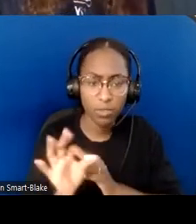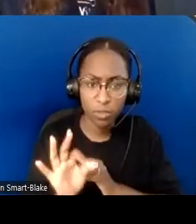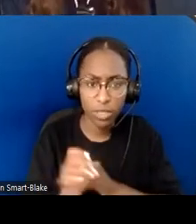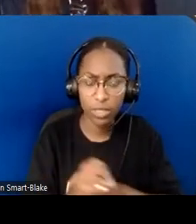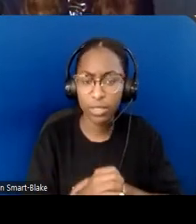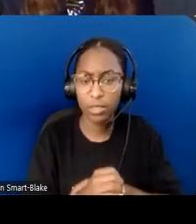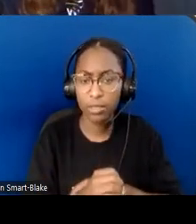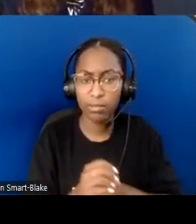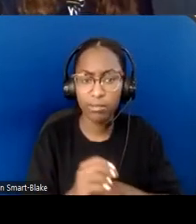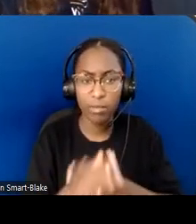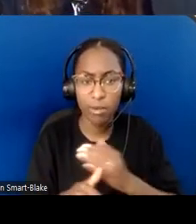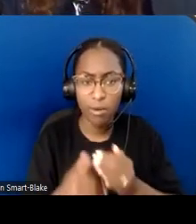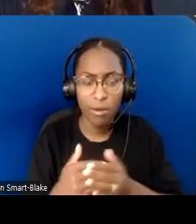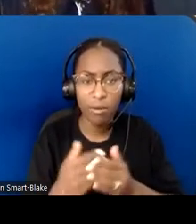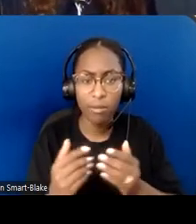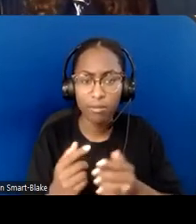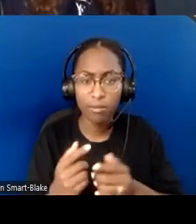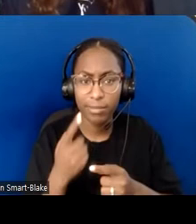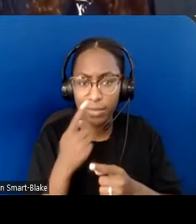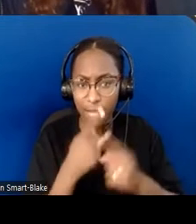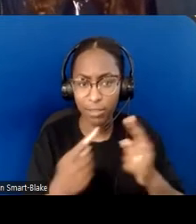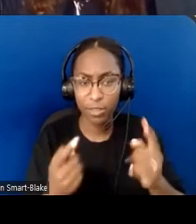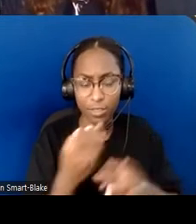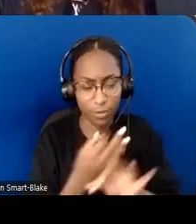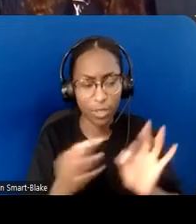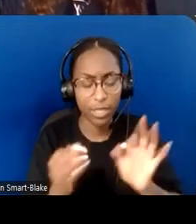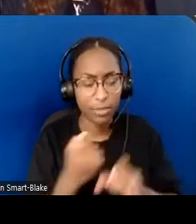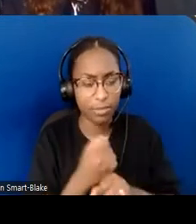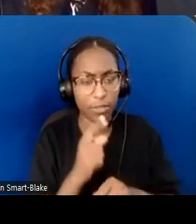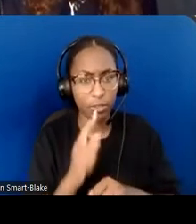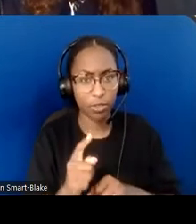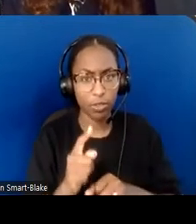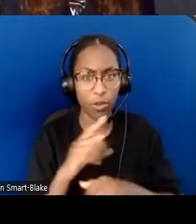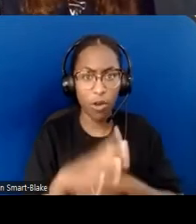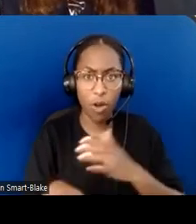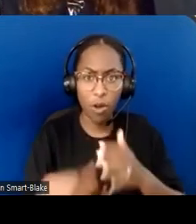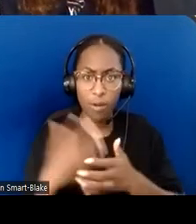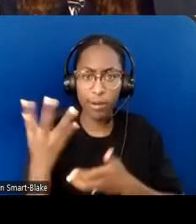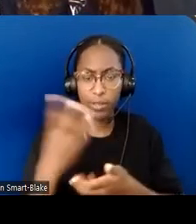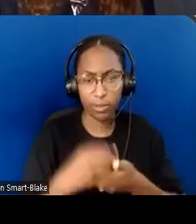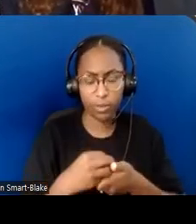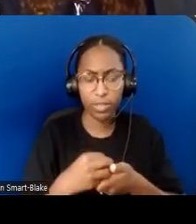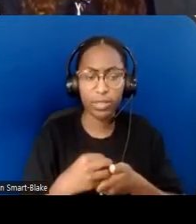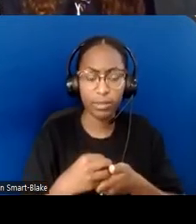that this is a way to shift your culture and how you do worship so that everyone is welcome.